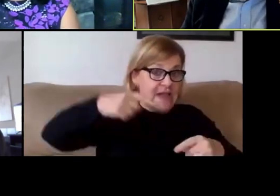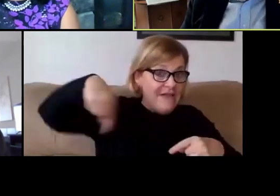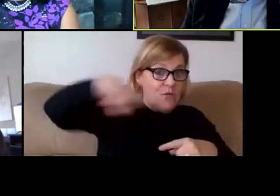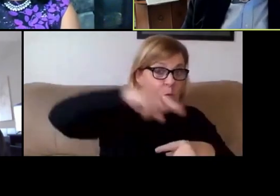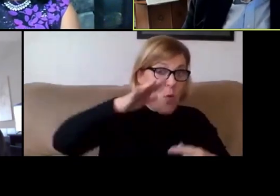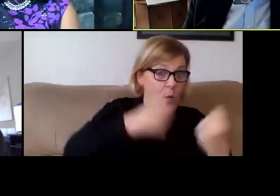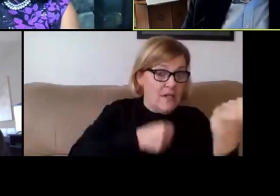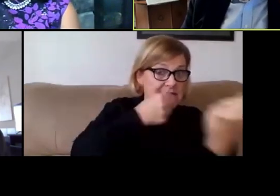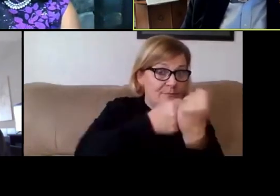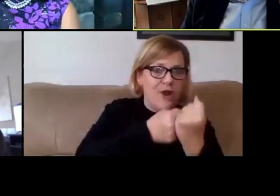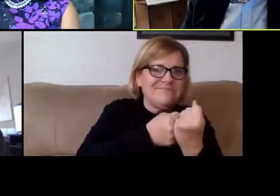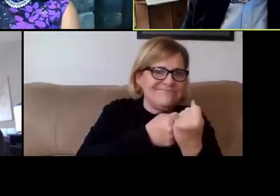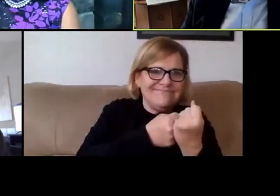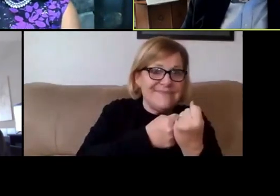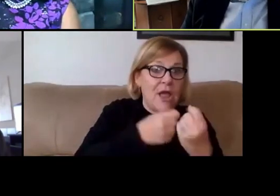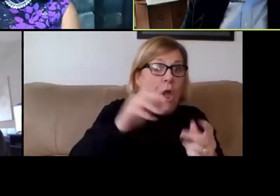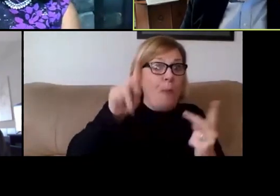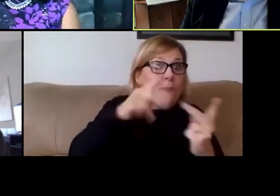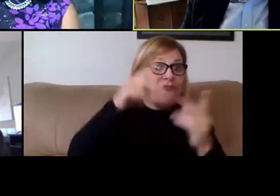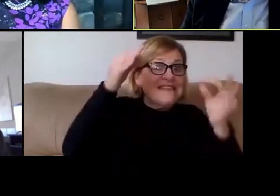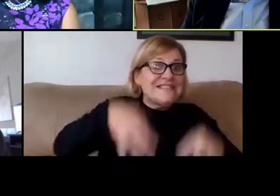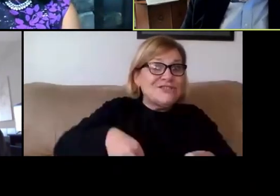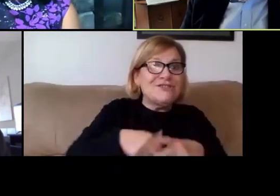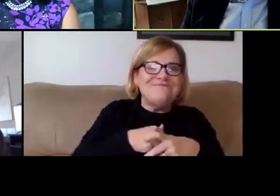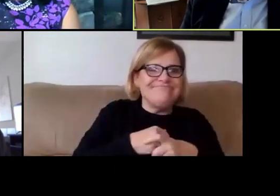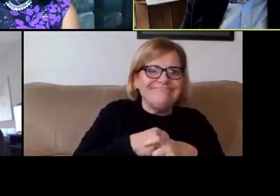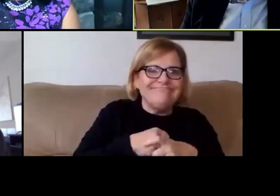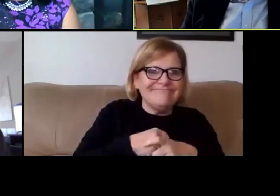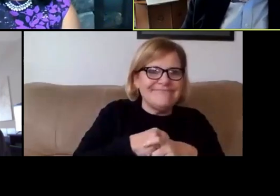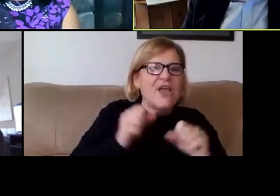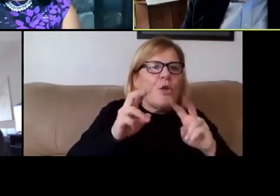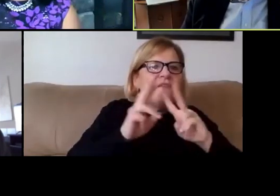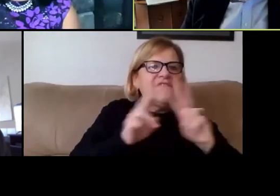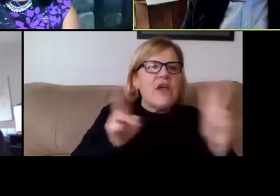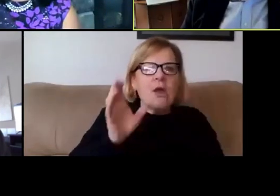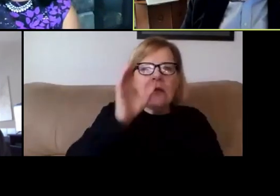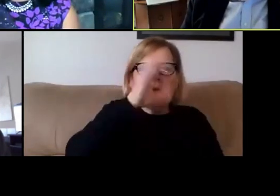and there are no perfect decisions. These are very novel and difficult circumstances.